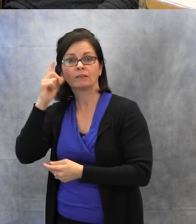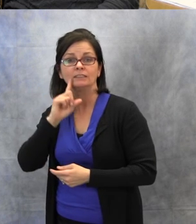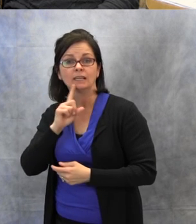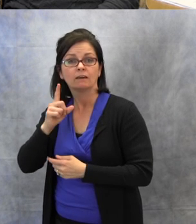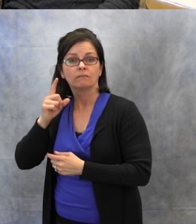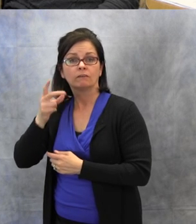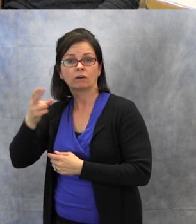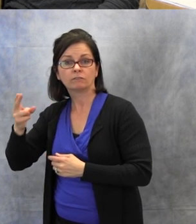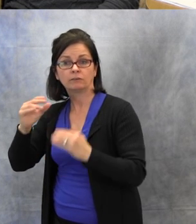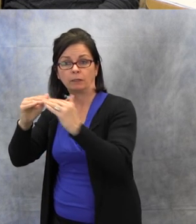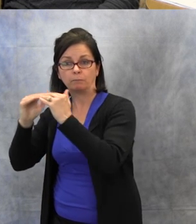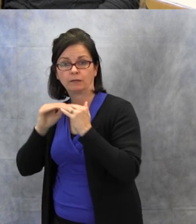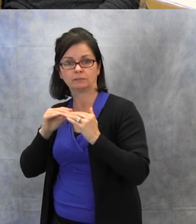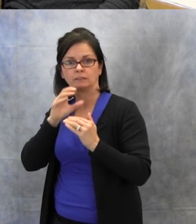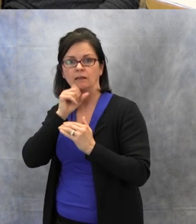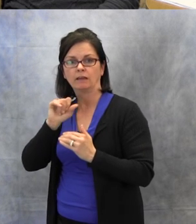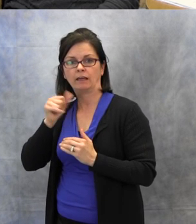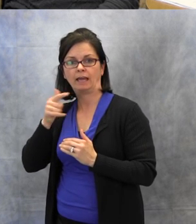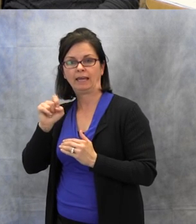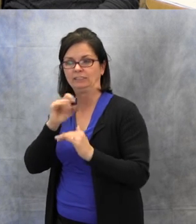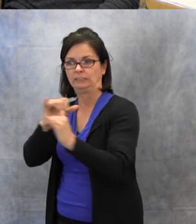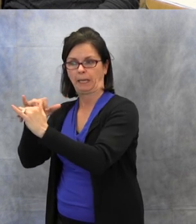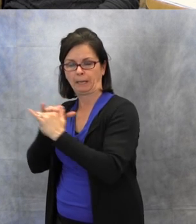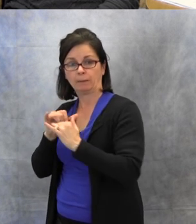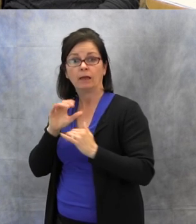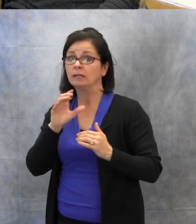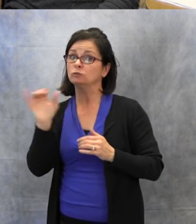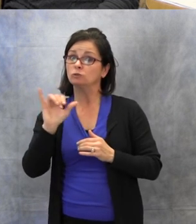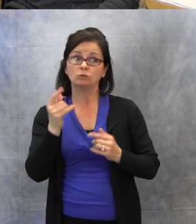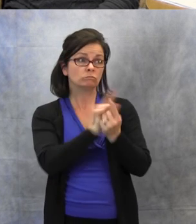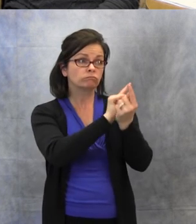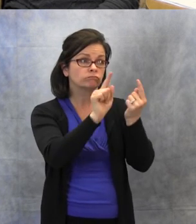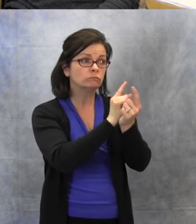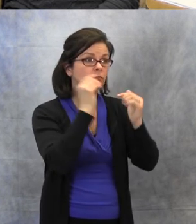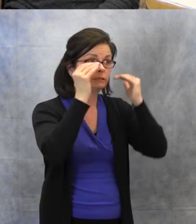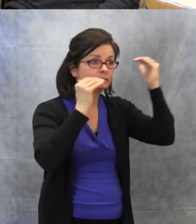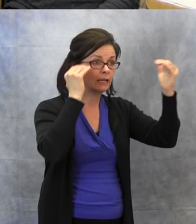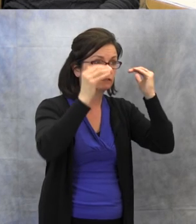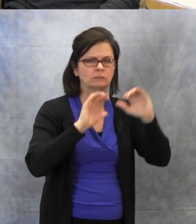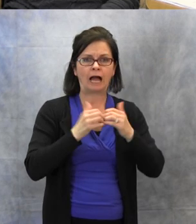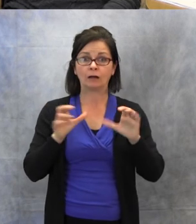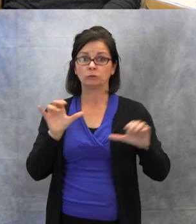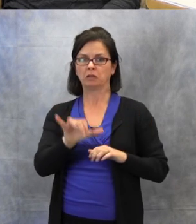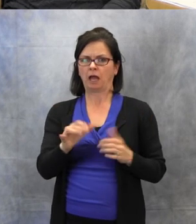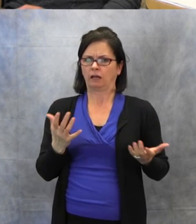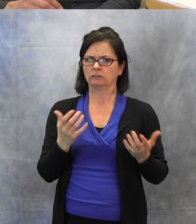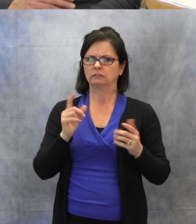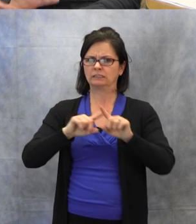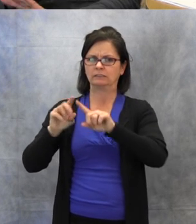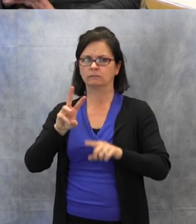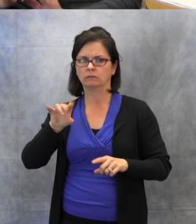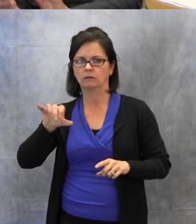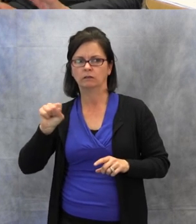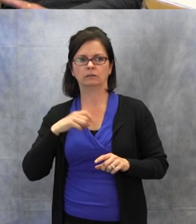You can do a pen pal programs. You can do video conferencing and connect with others